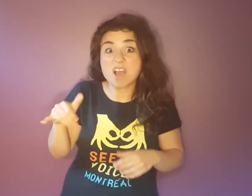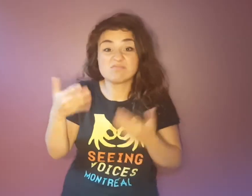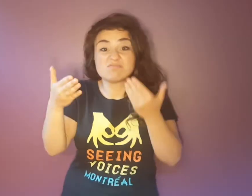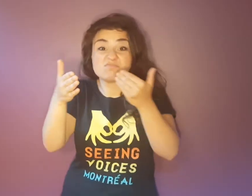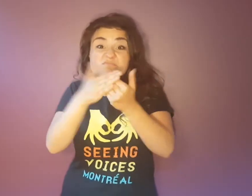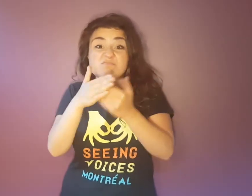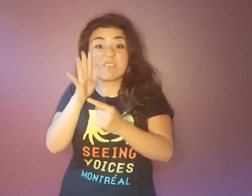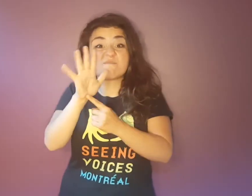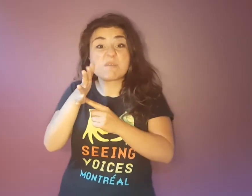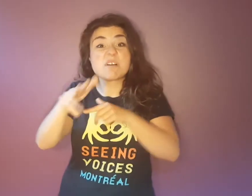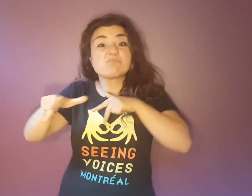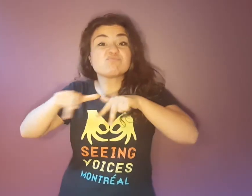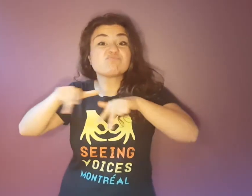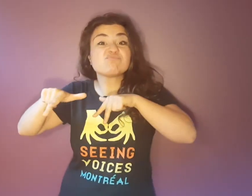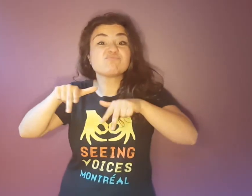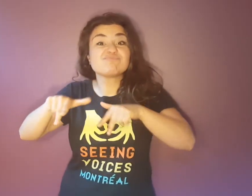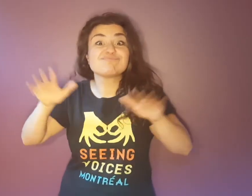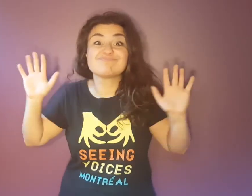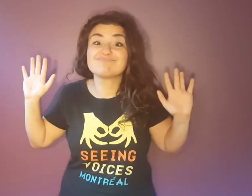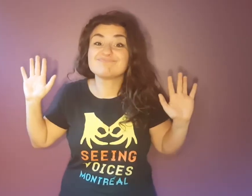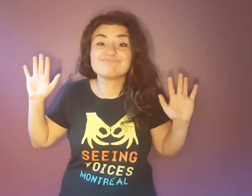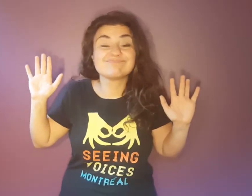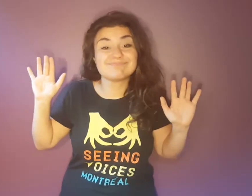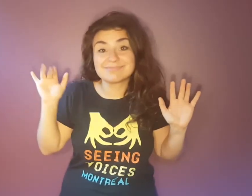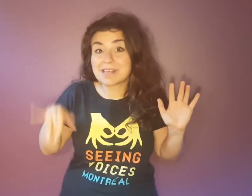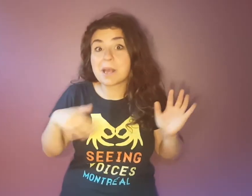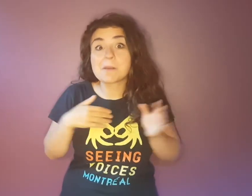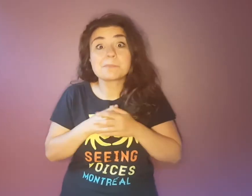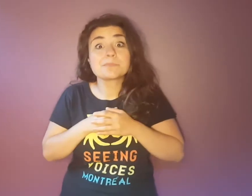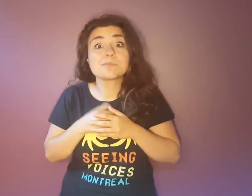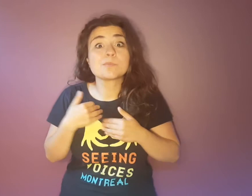It's just a 5-minute walk from the metro.